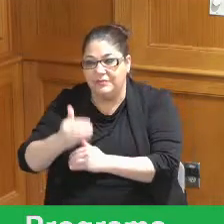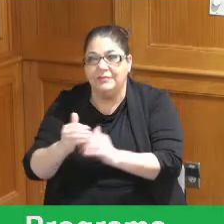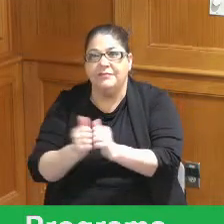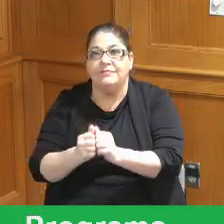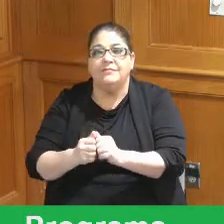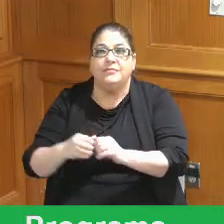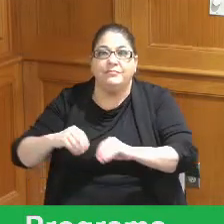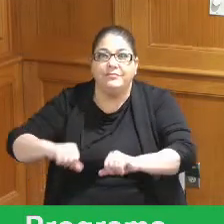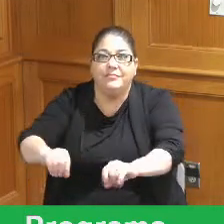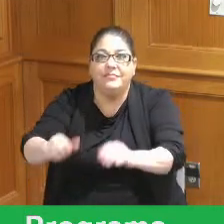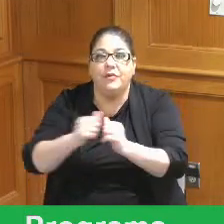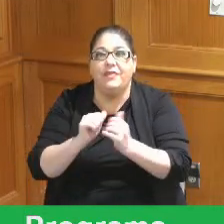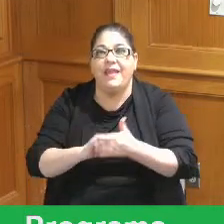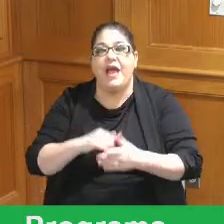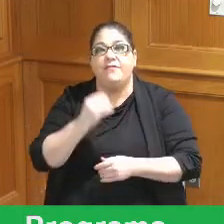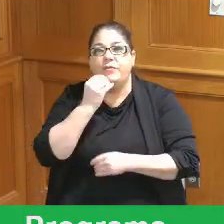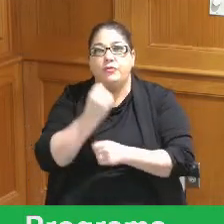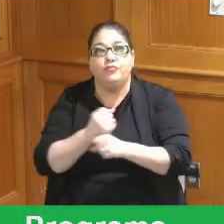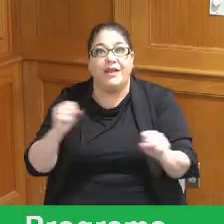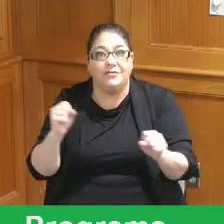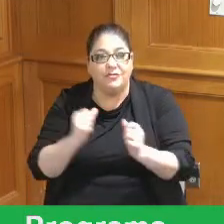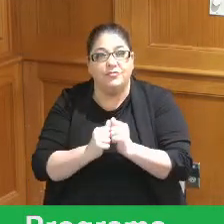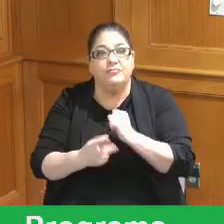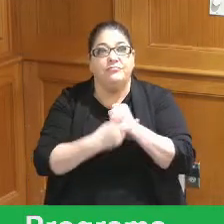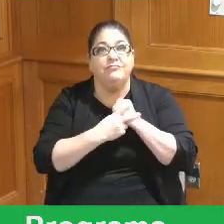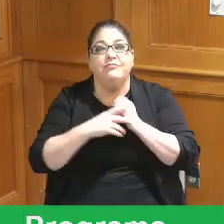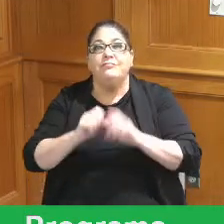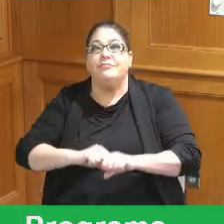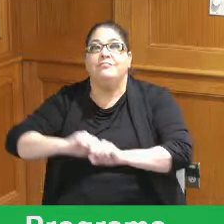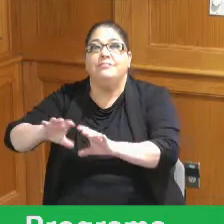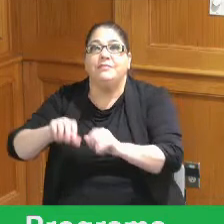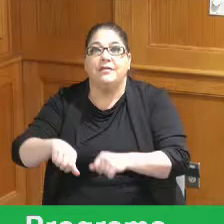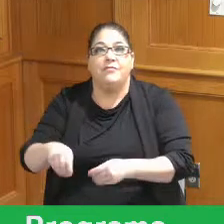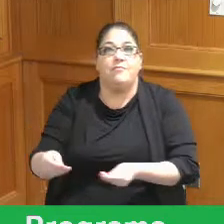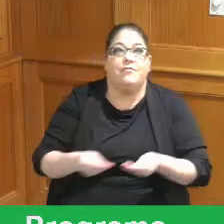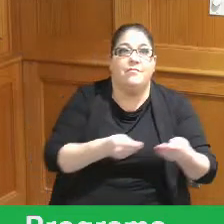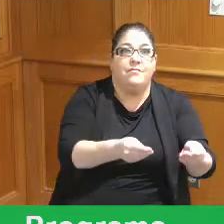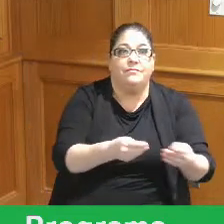rescue those kinds of things we also have Outreach campaigns so we do residential recycling Outreach